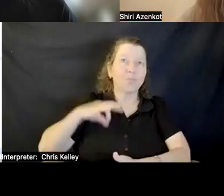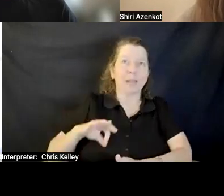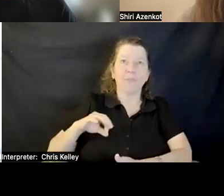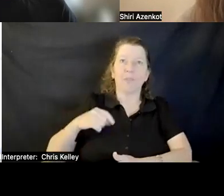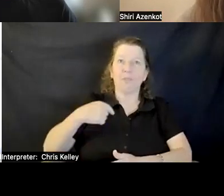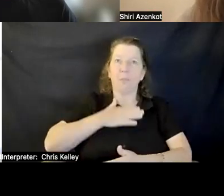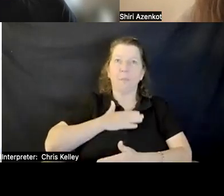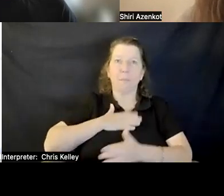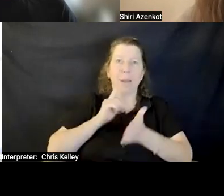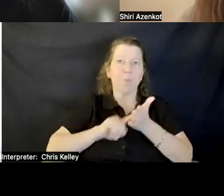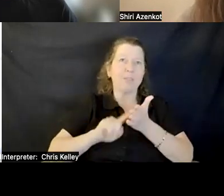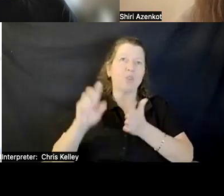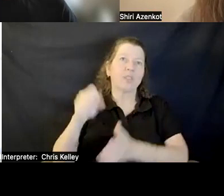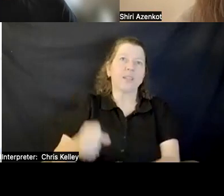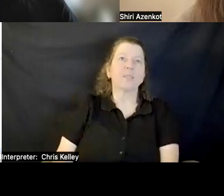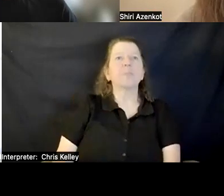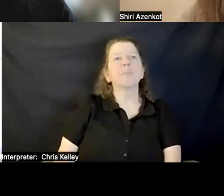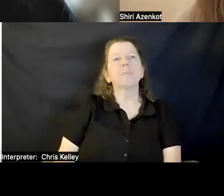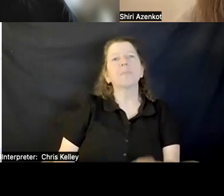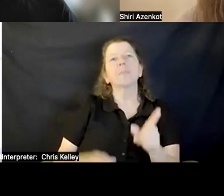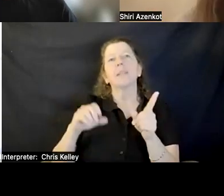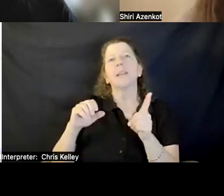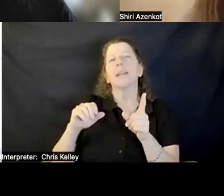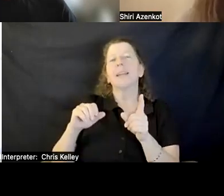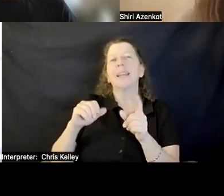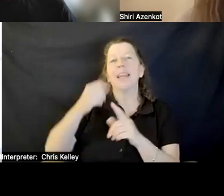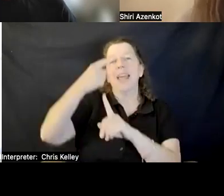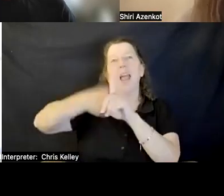Shiri: Third Tuesday of every month we have a talk.